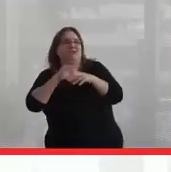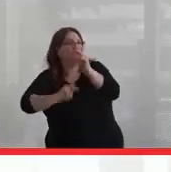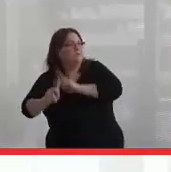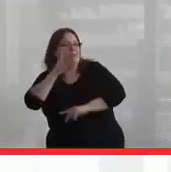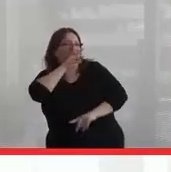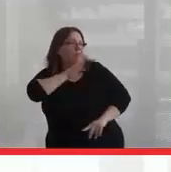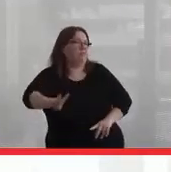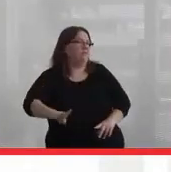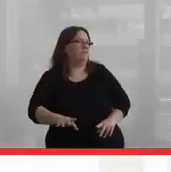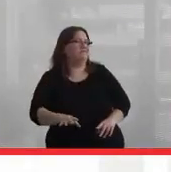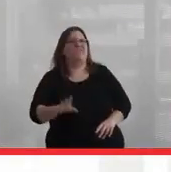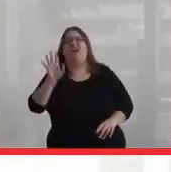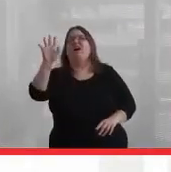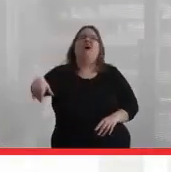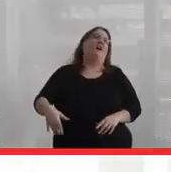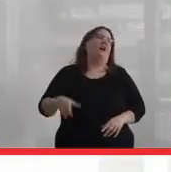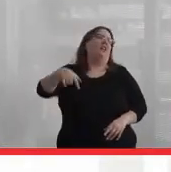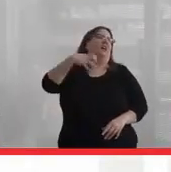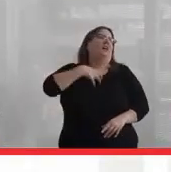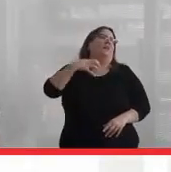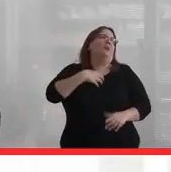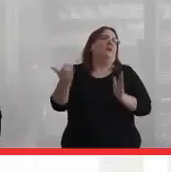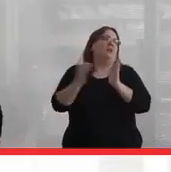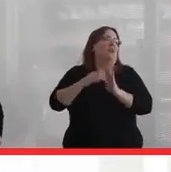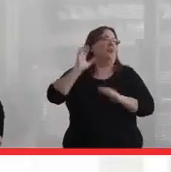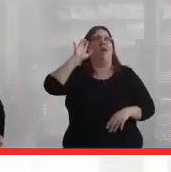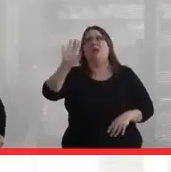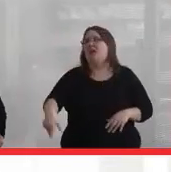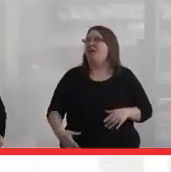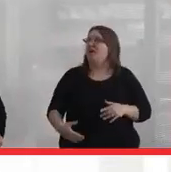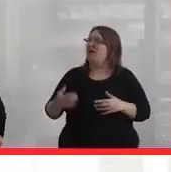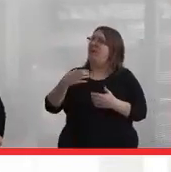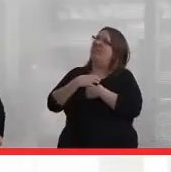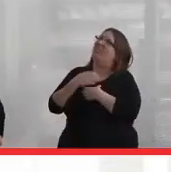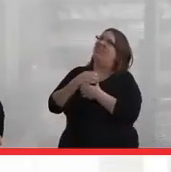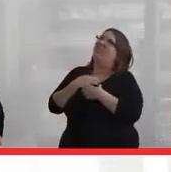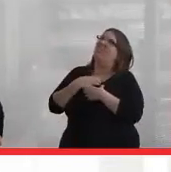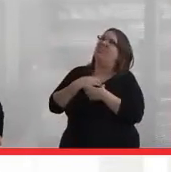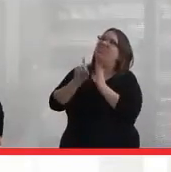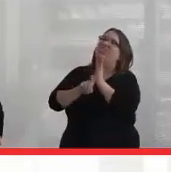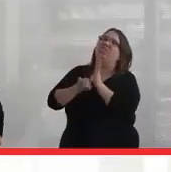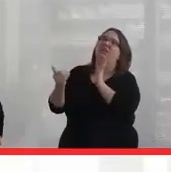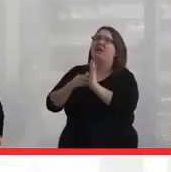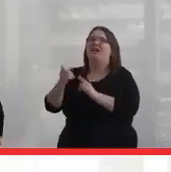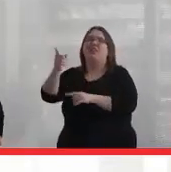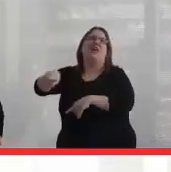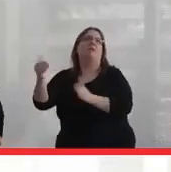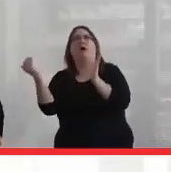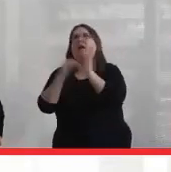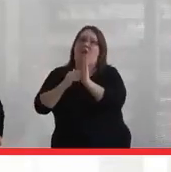They'll just say, oh, it's just them complaining again, oh, it's just them whining again, it's just them whatever again.